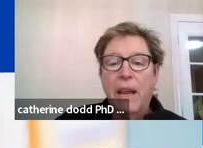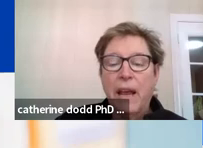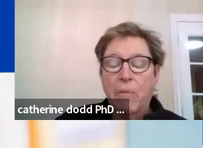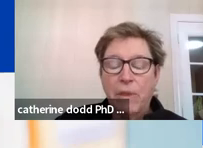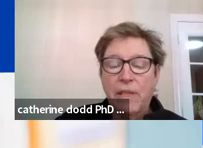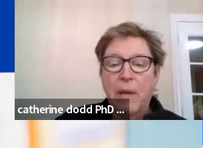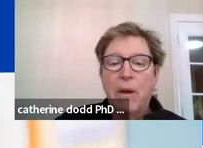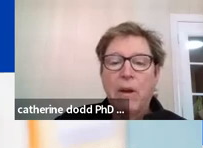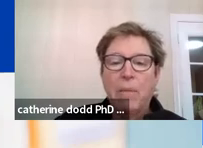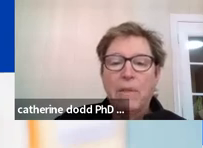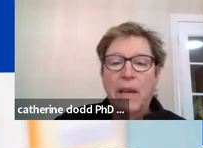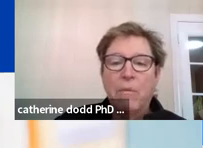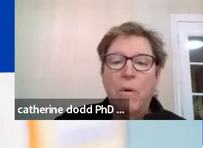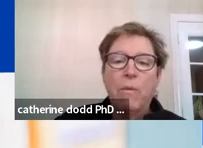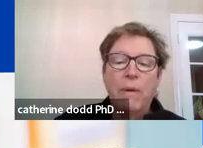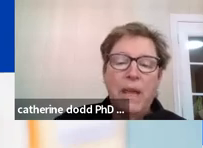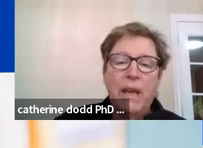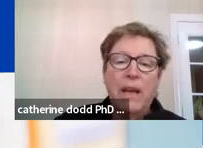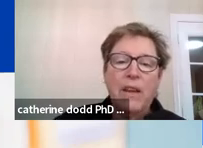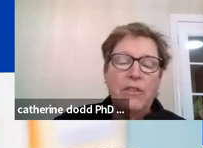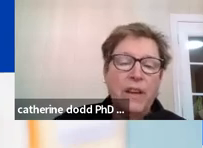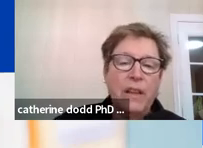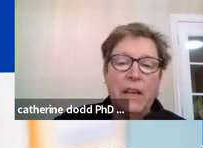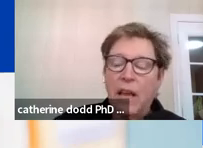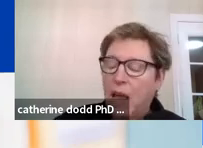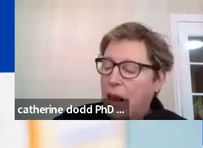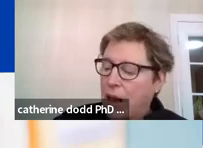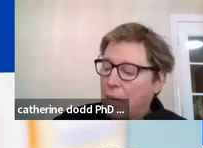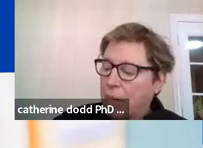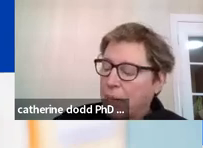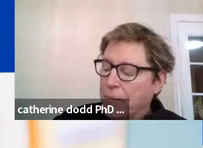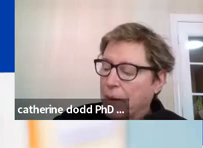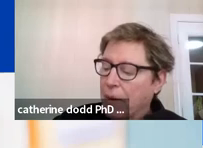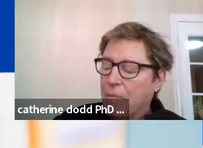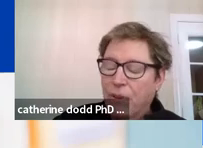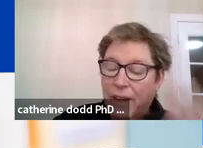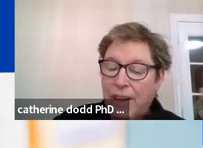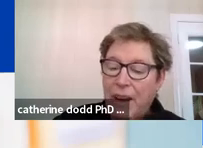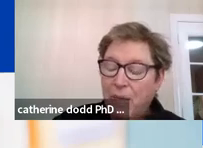and with the same outcomes at what would be the Nih of Italy. I'm forgetting the